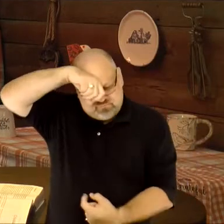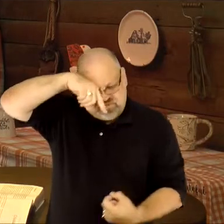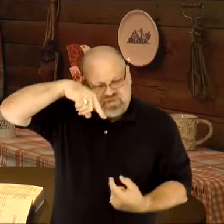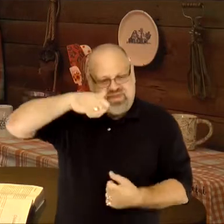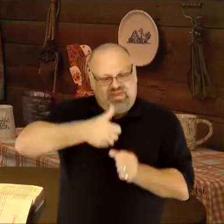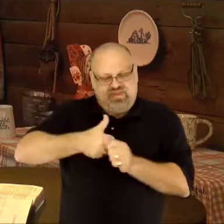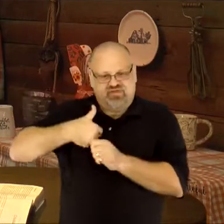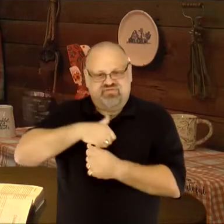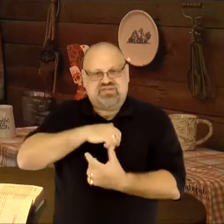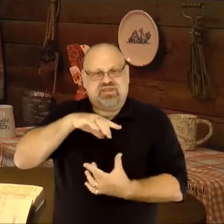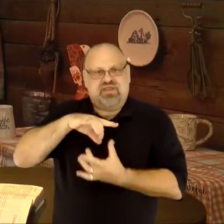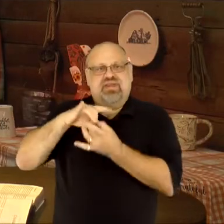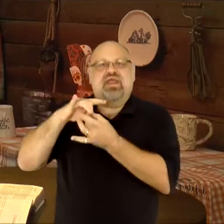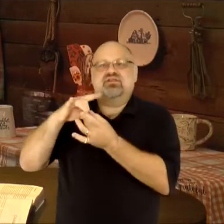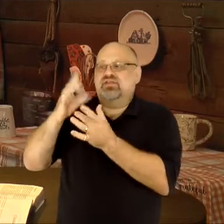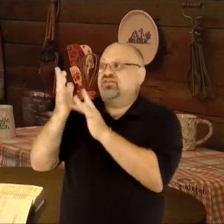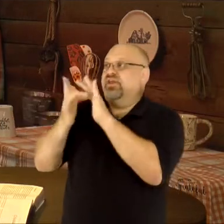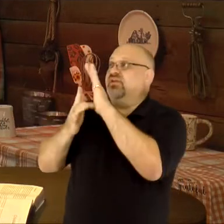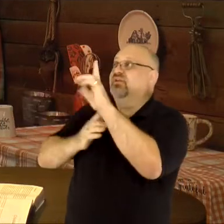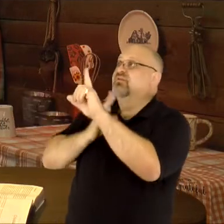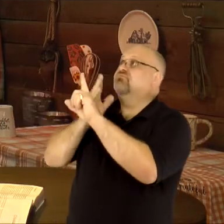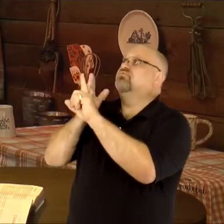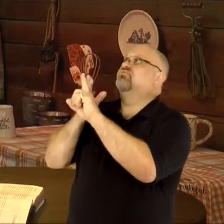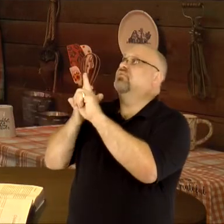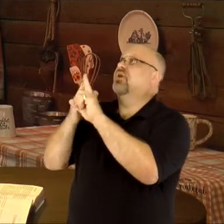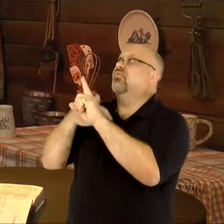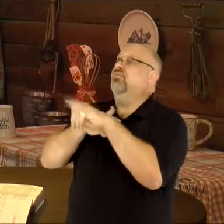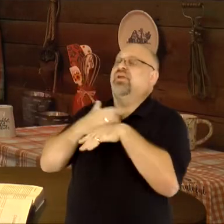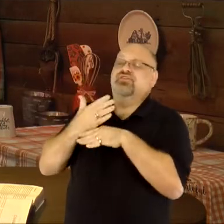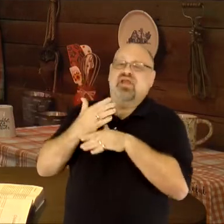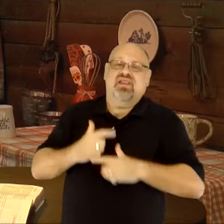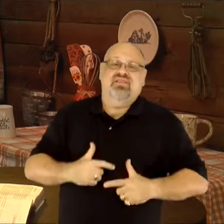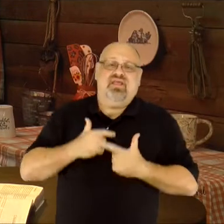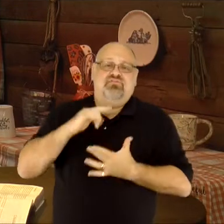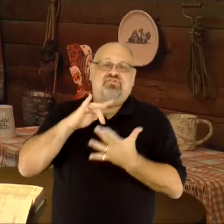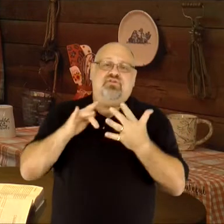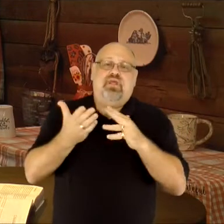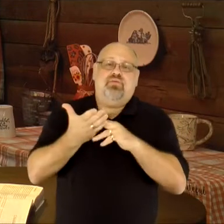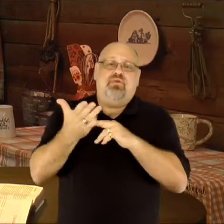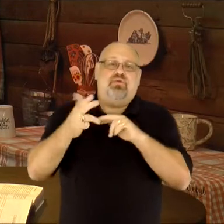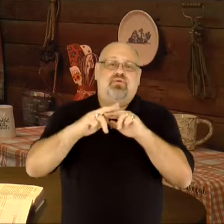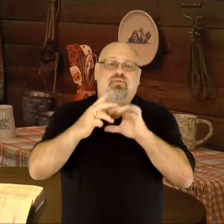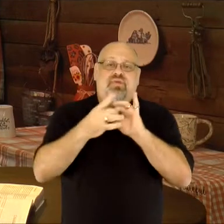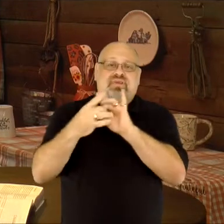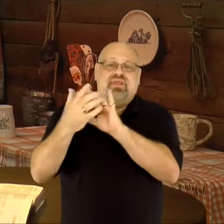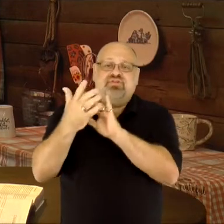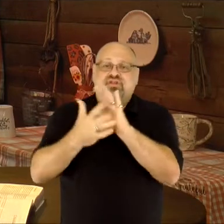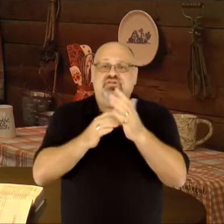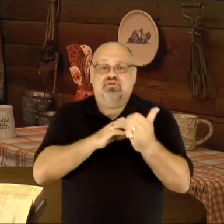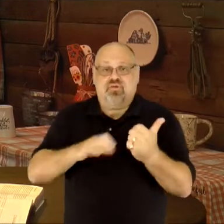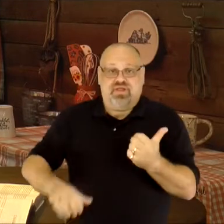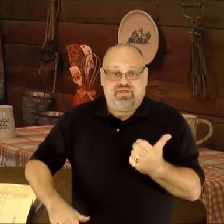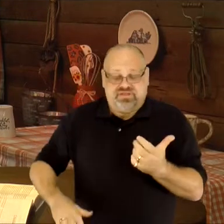awake or asleep, we are each connected directly to Jesus as we share life's journey through growing